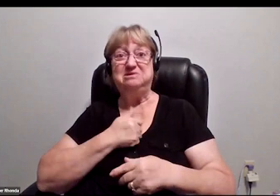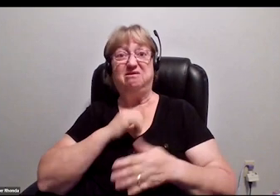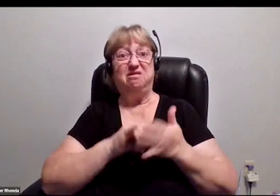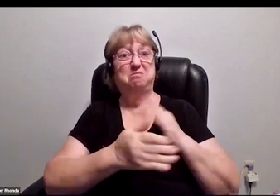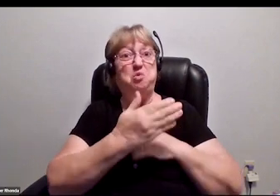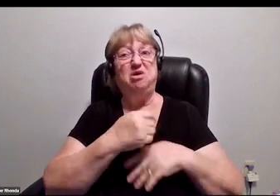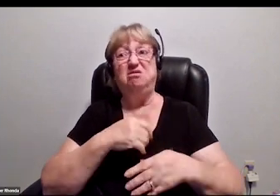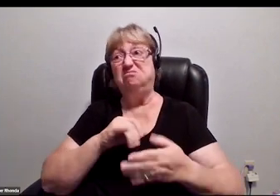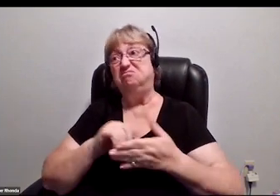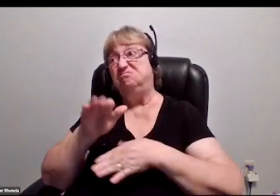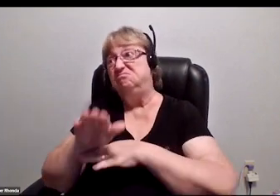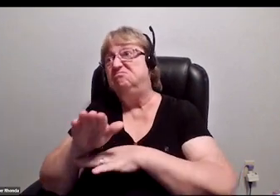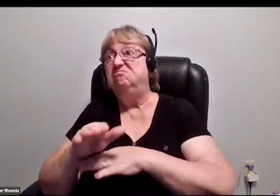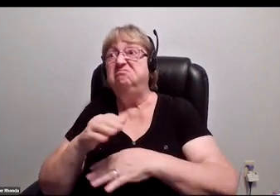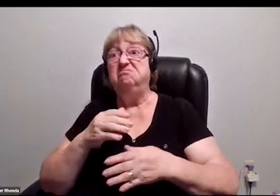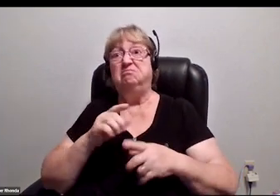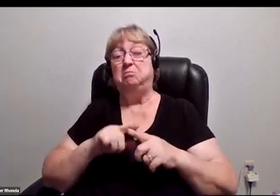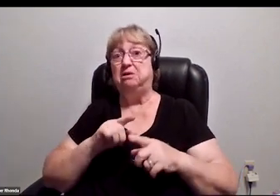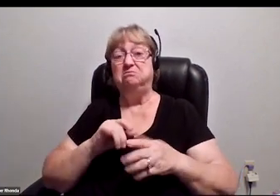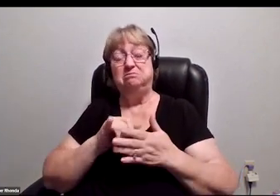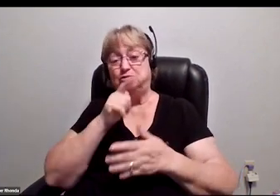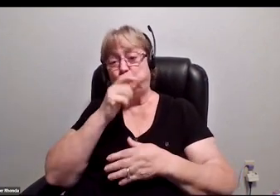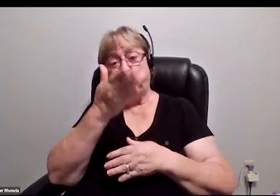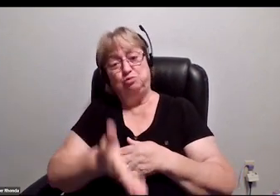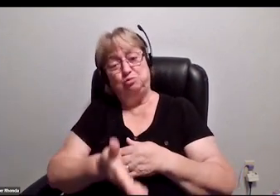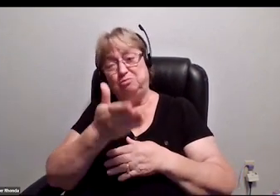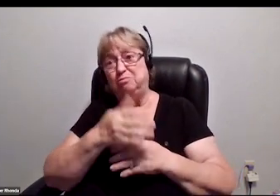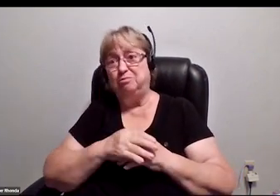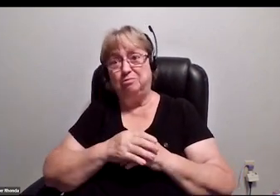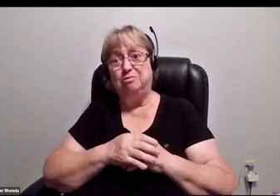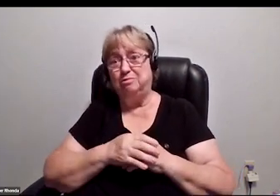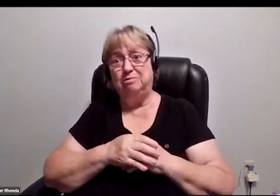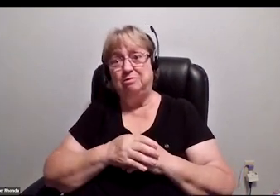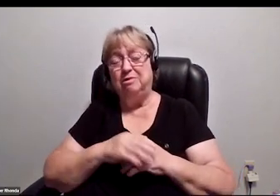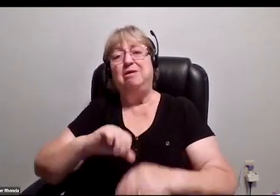It's part of who you are. Be proud of your whole self.